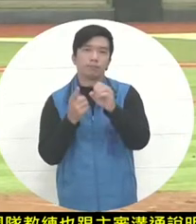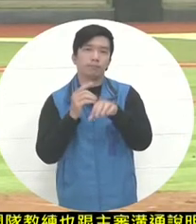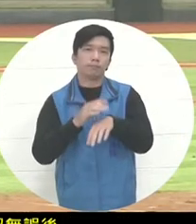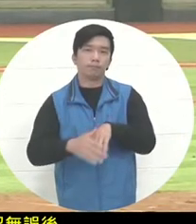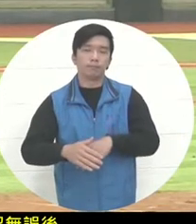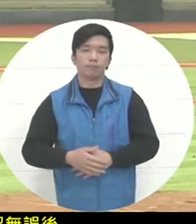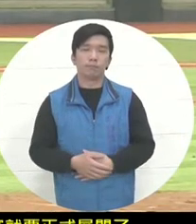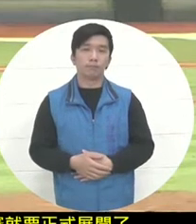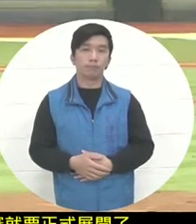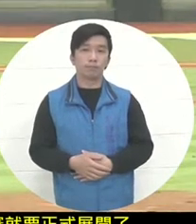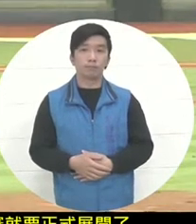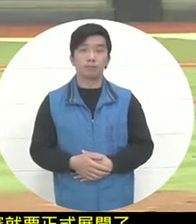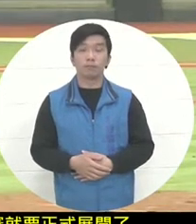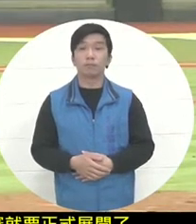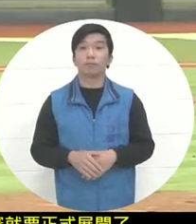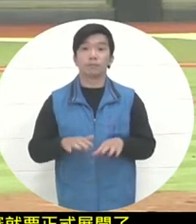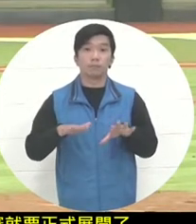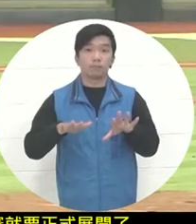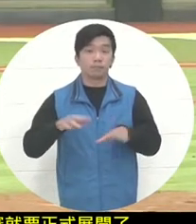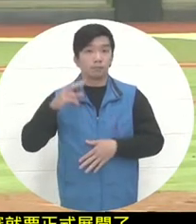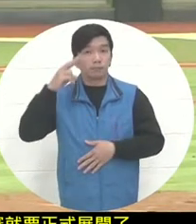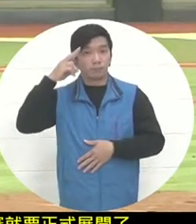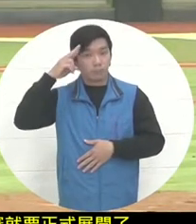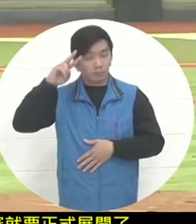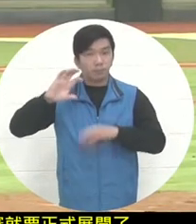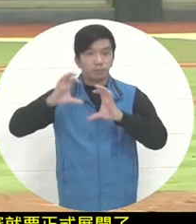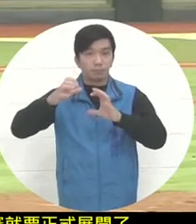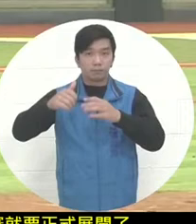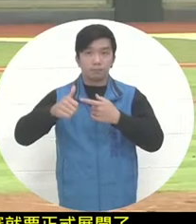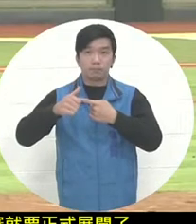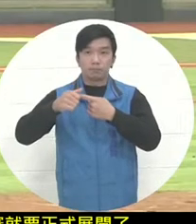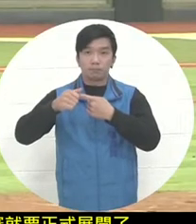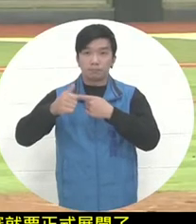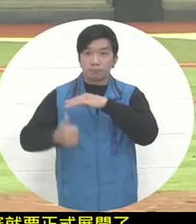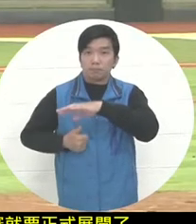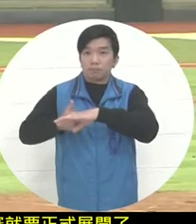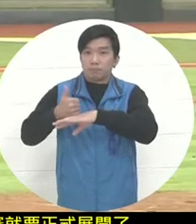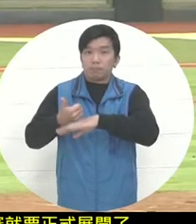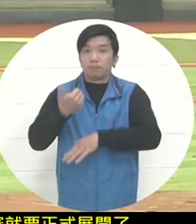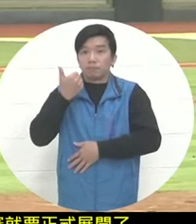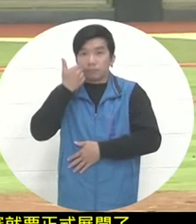first batter of the Mexican team to appear in this half inning is